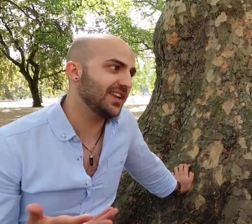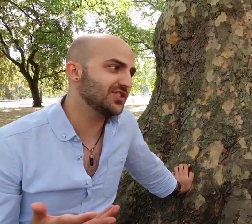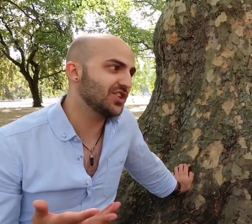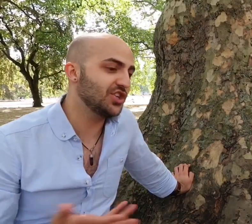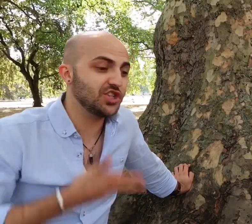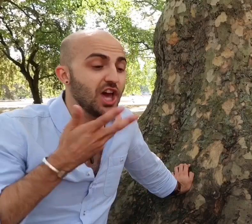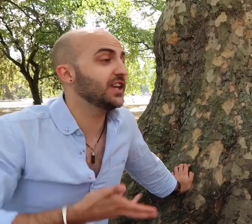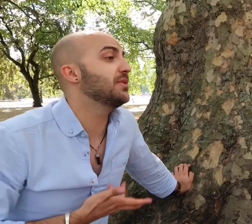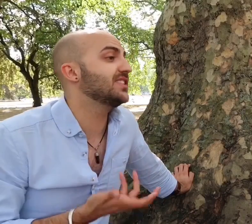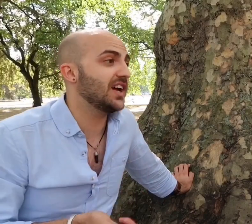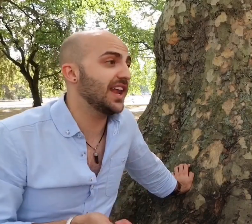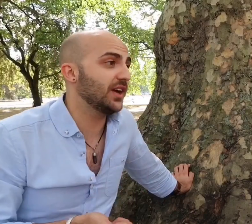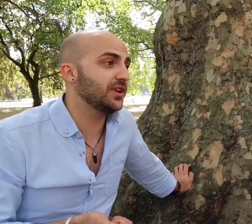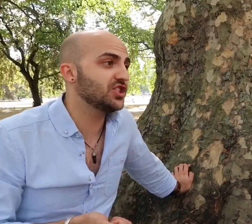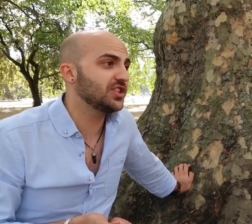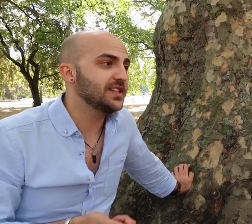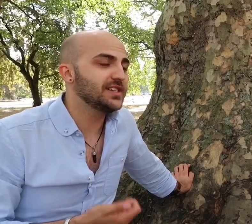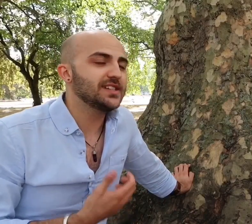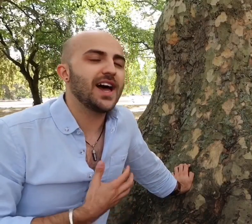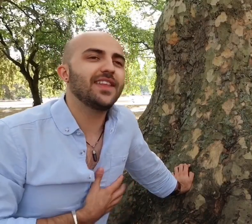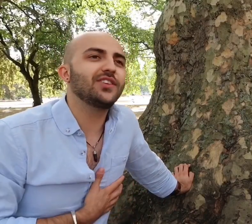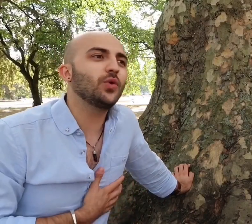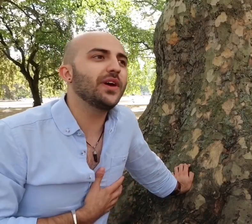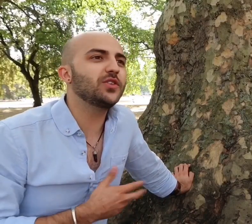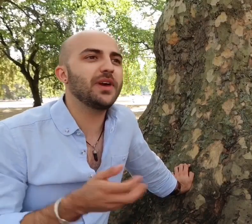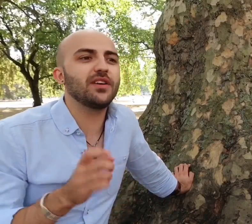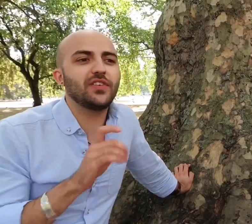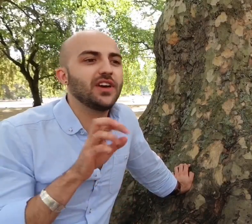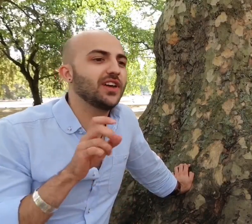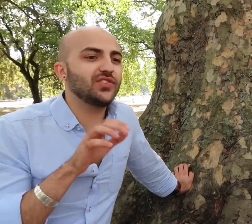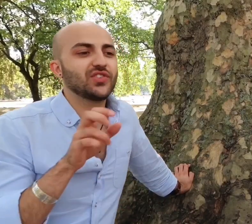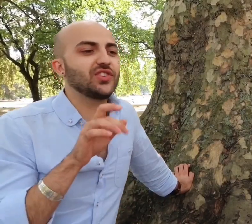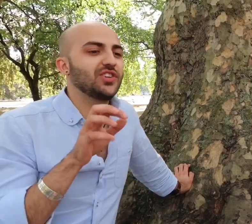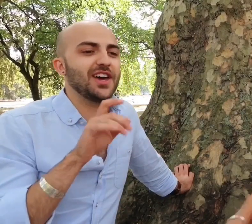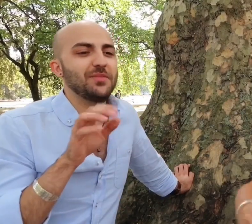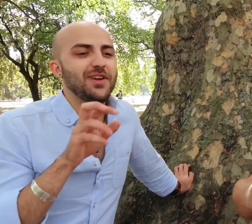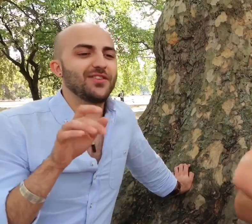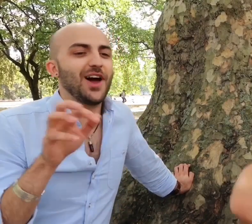and learning a bit of sign language and there's always a bit of an